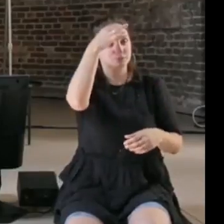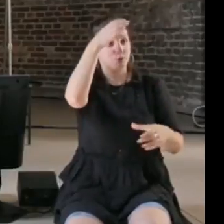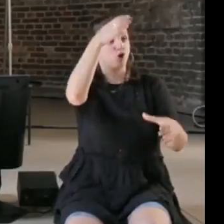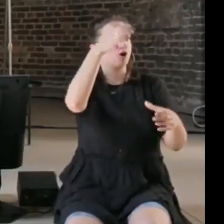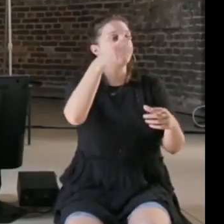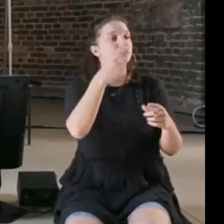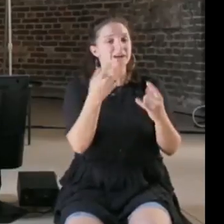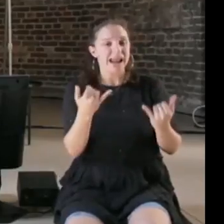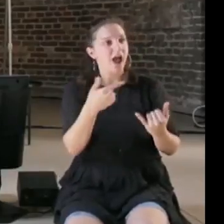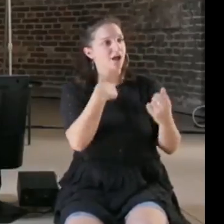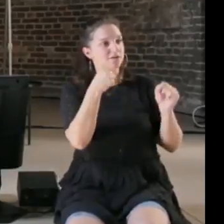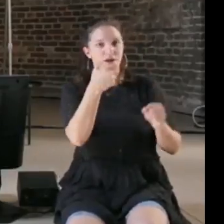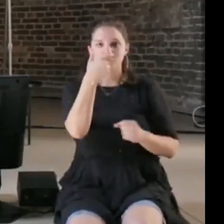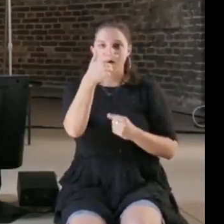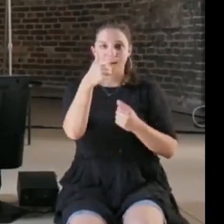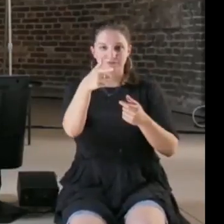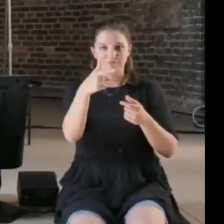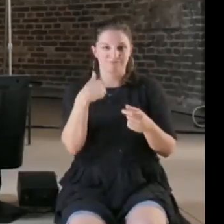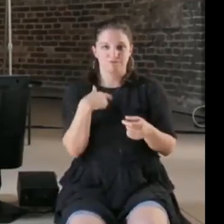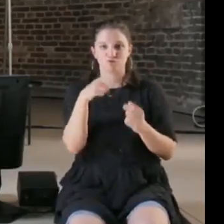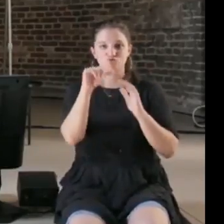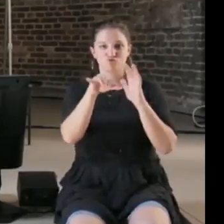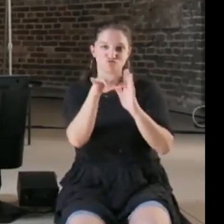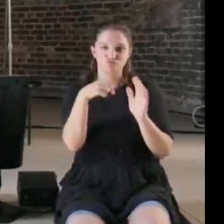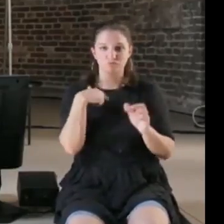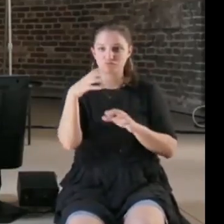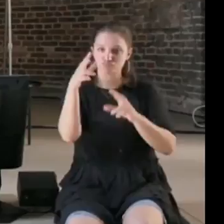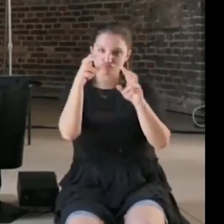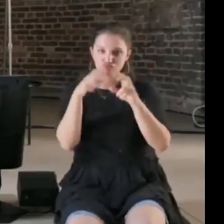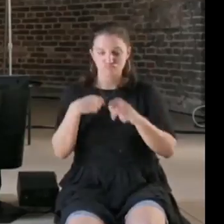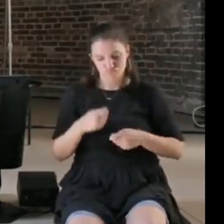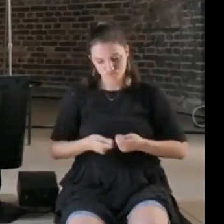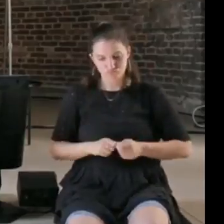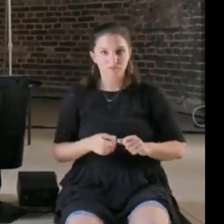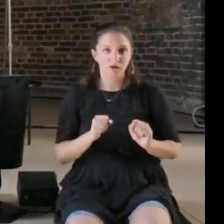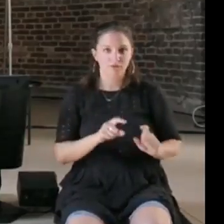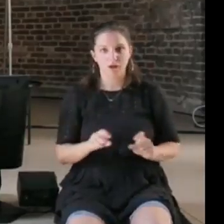with each other any more because they are in a community of only experts of the same